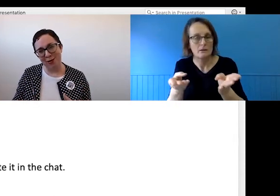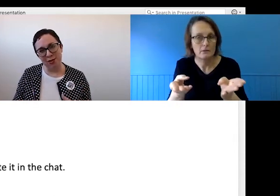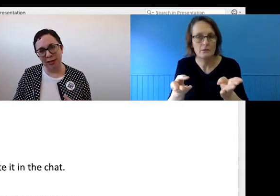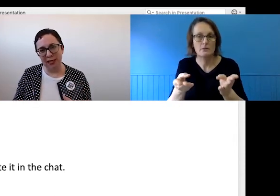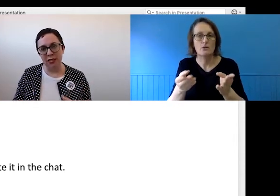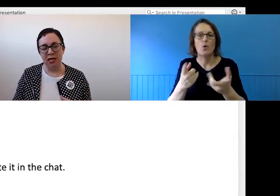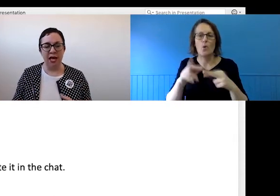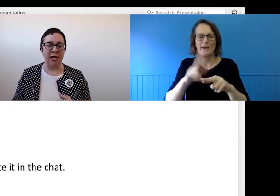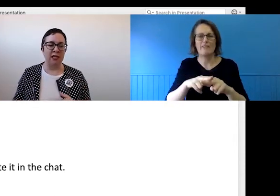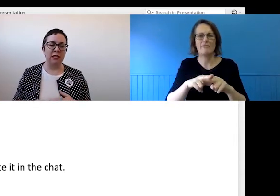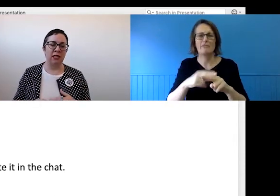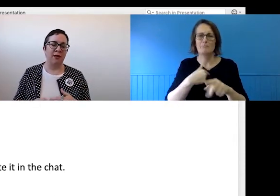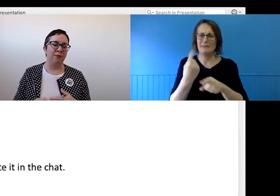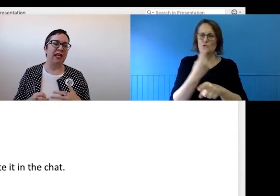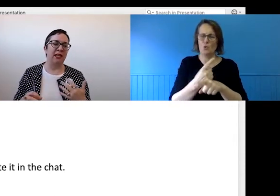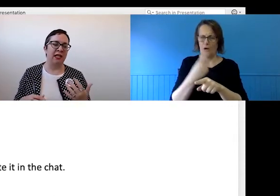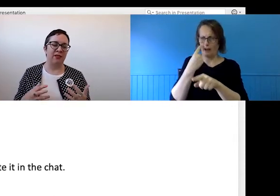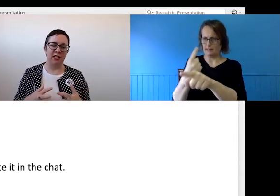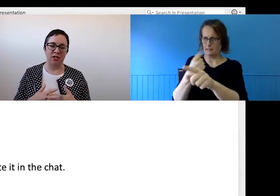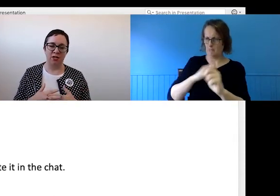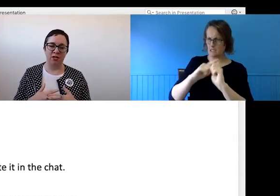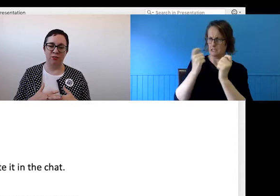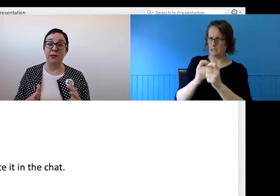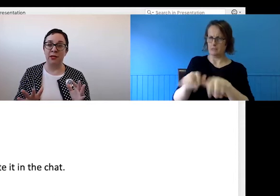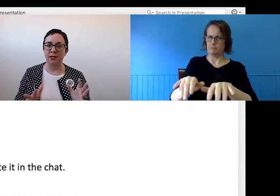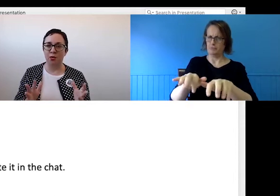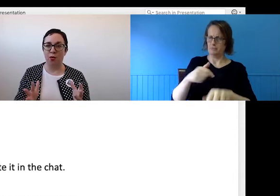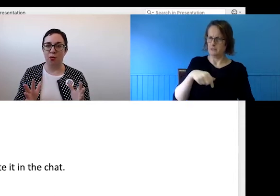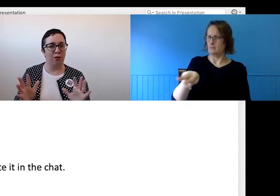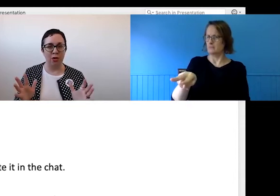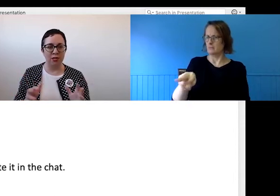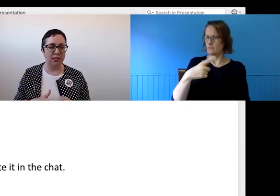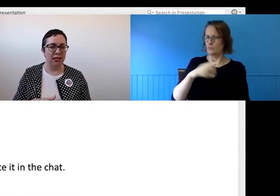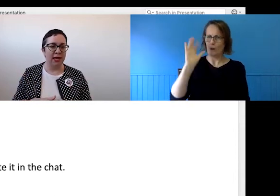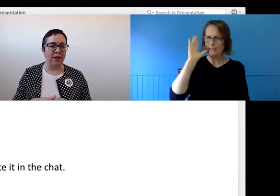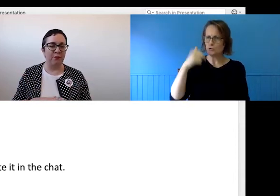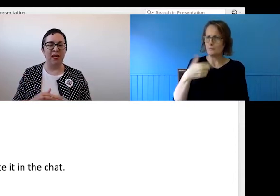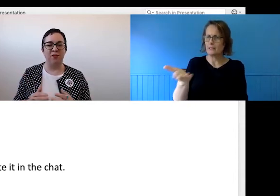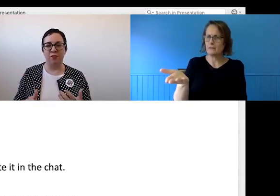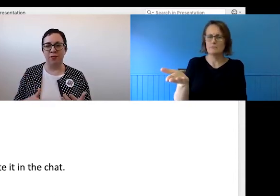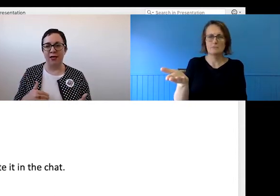you doing it, or it can lead to resentment or worse if that